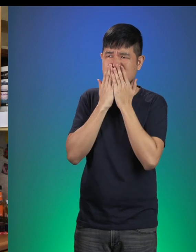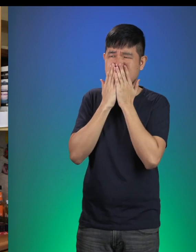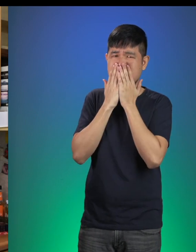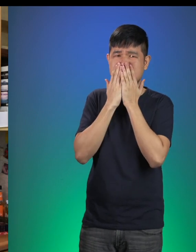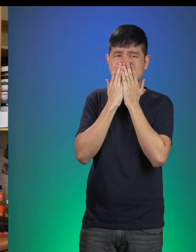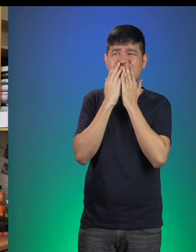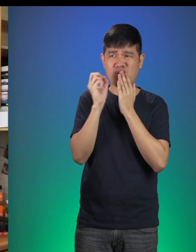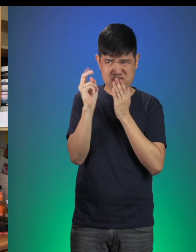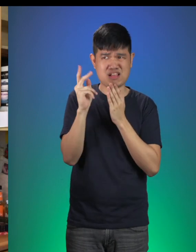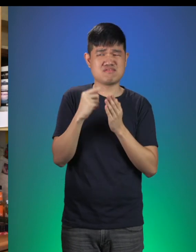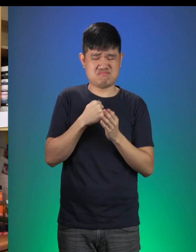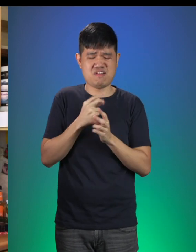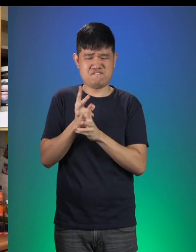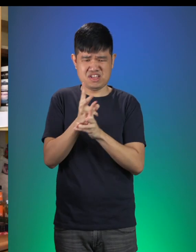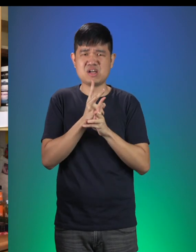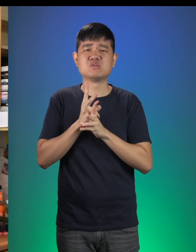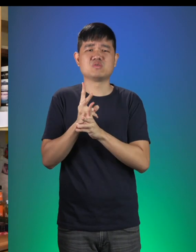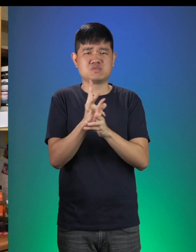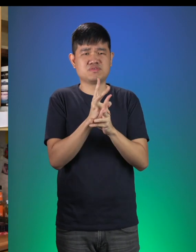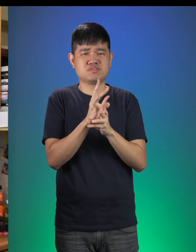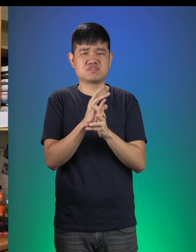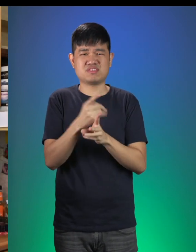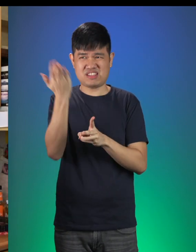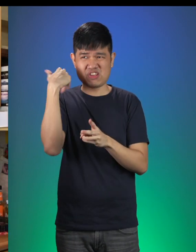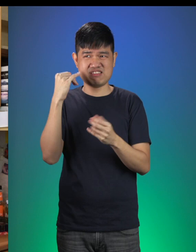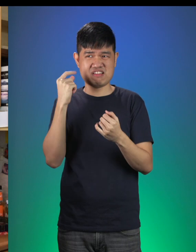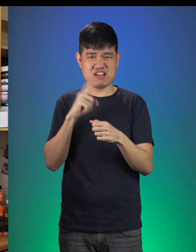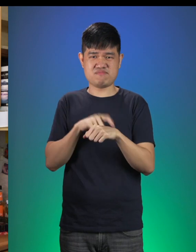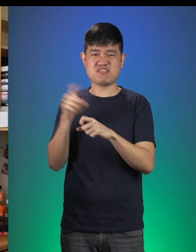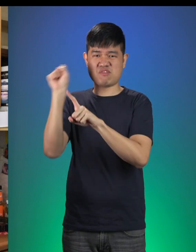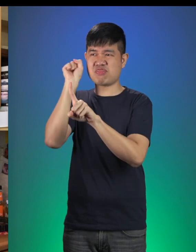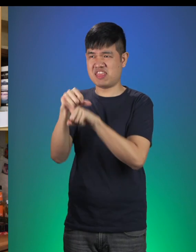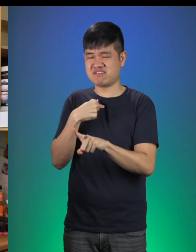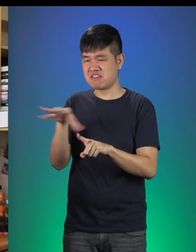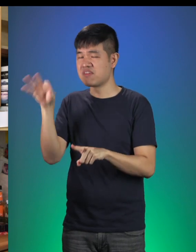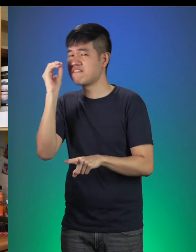Alright, I will be careful. You know the last time he tried to tricked me into picking flowers,